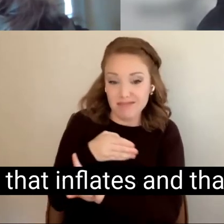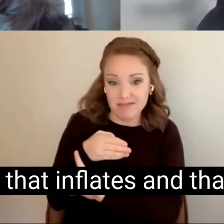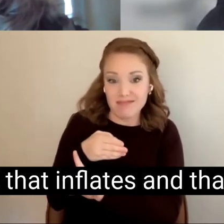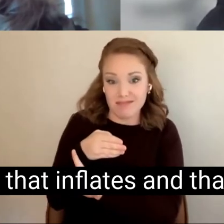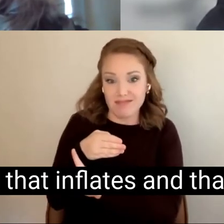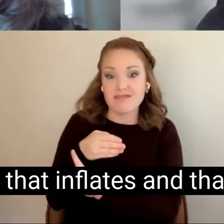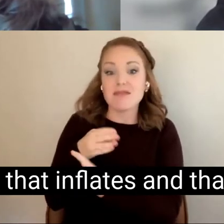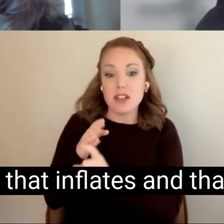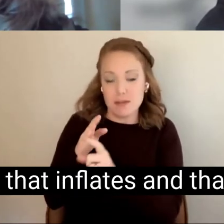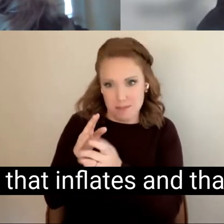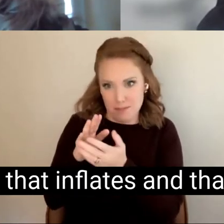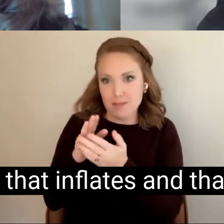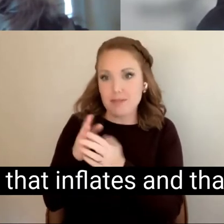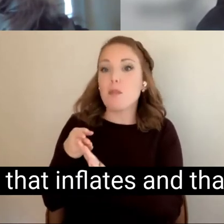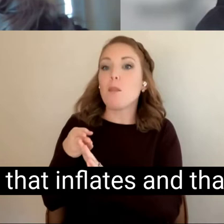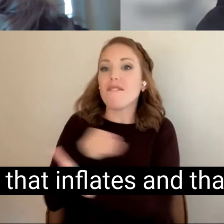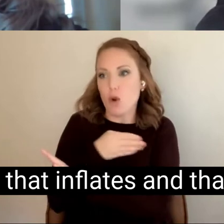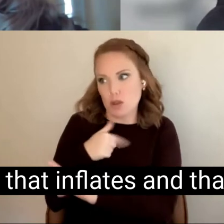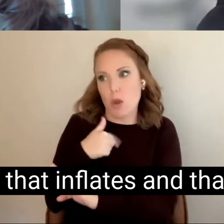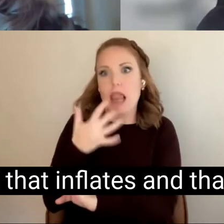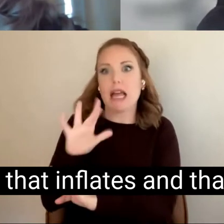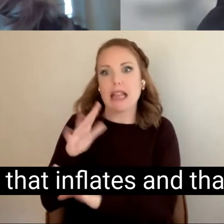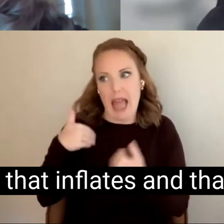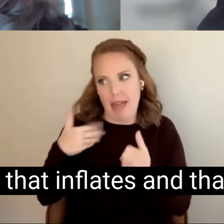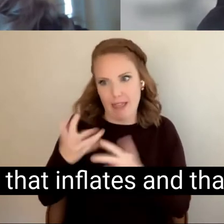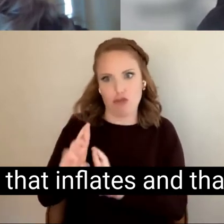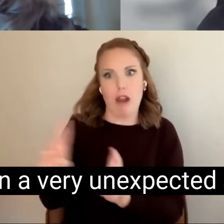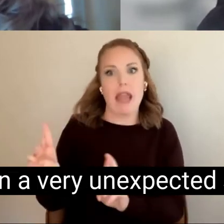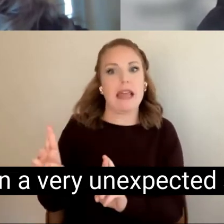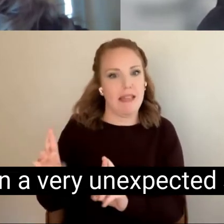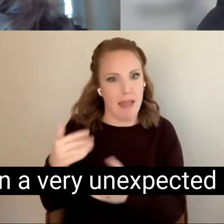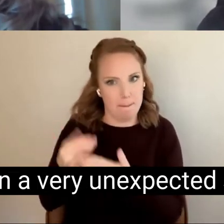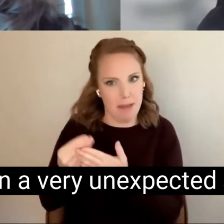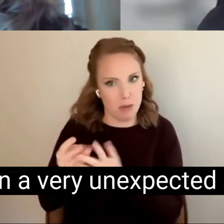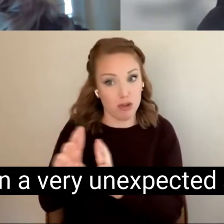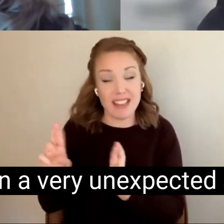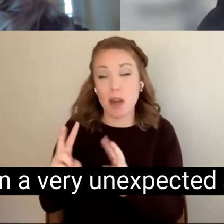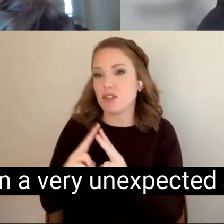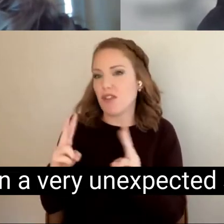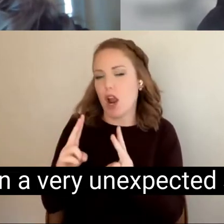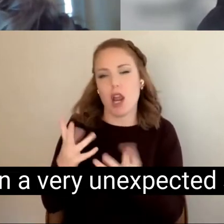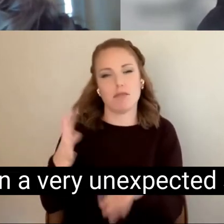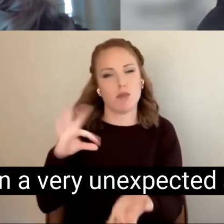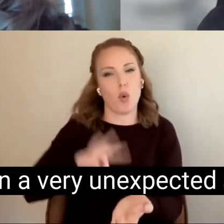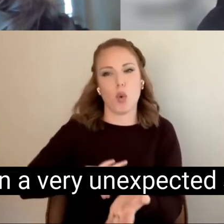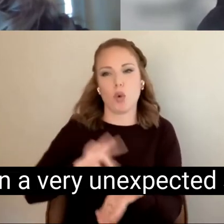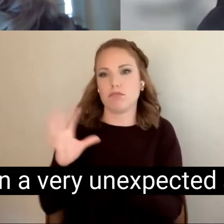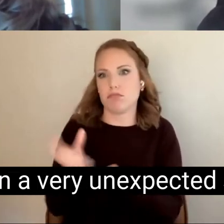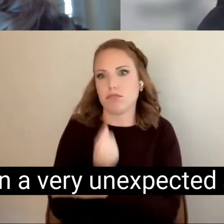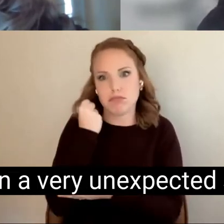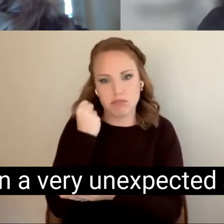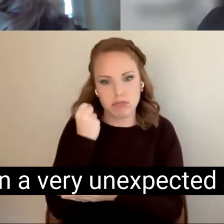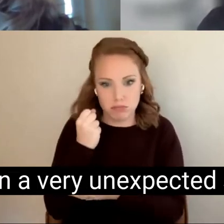So, I had that inflates and that was very useful in a very unexpected situation,